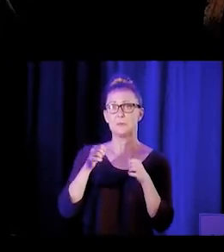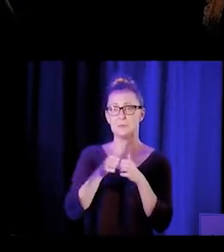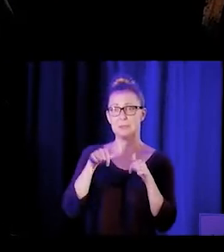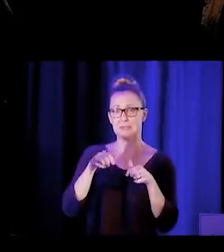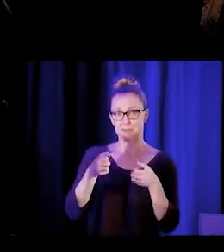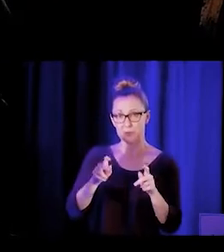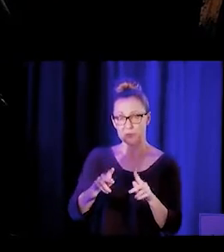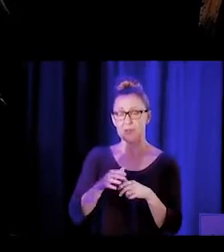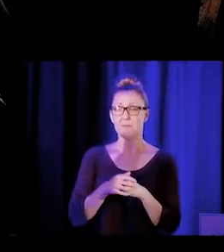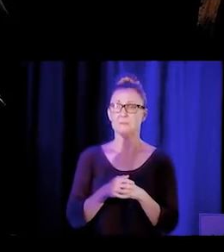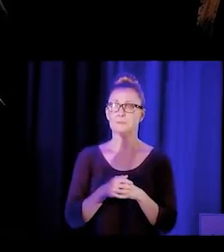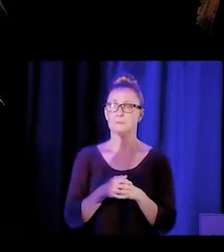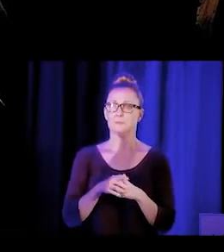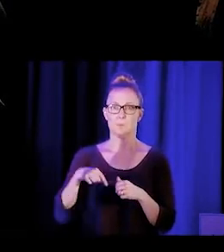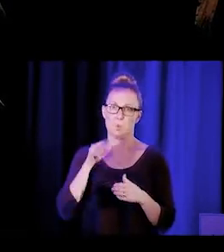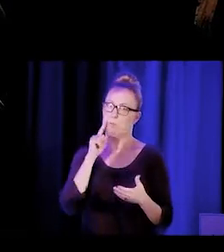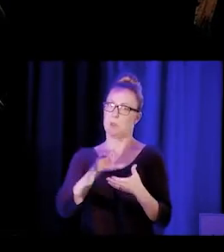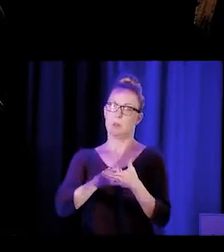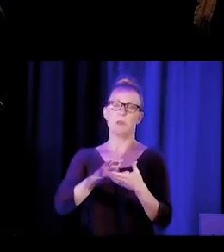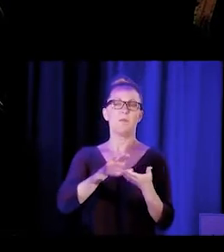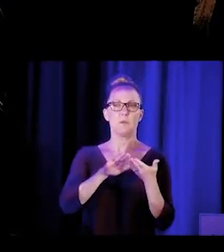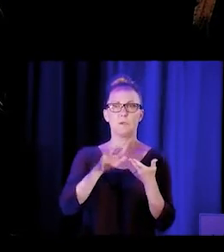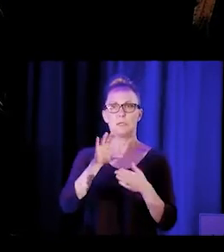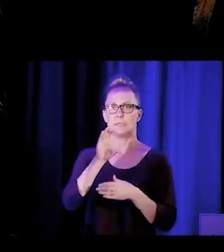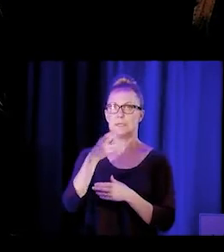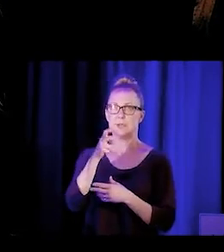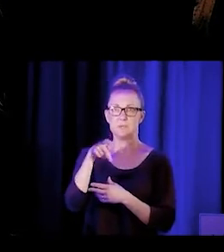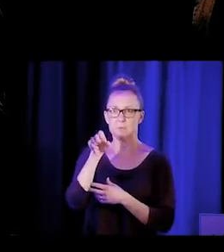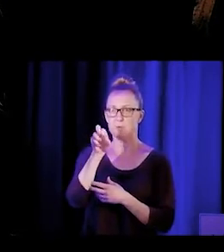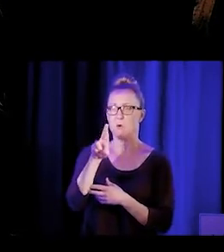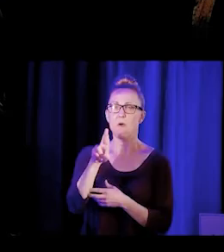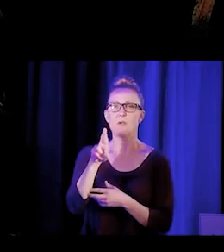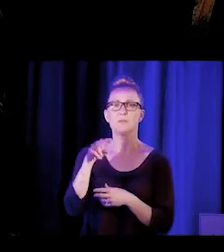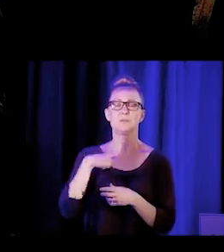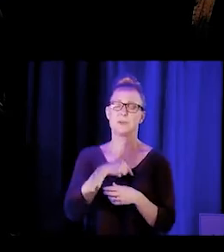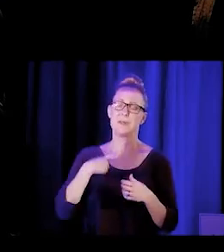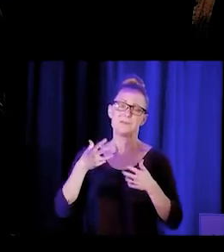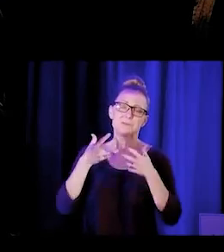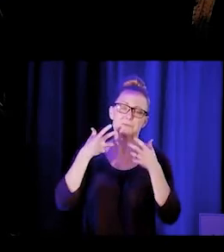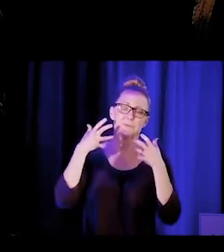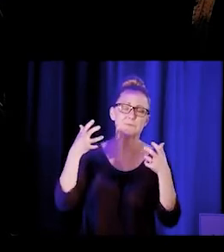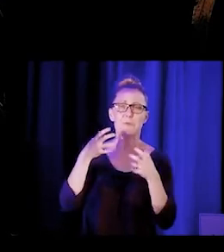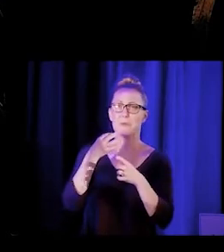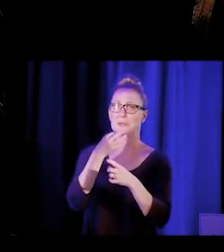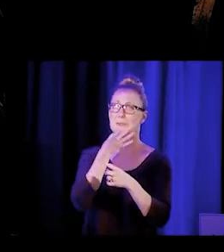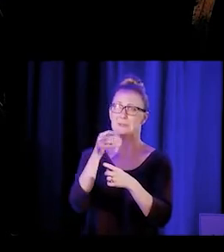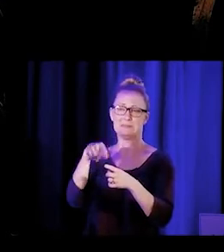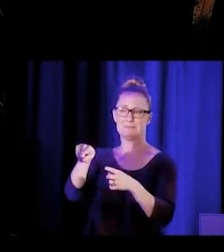We believe that the community health workers peers have so much expertise that they can provide